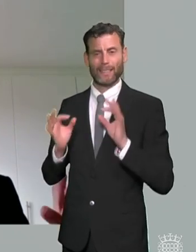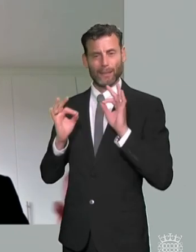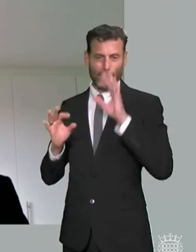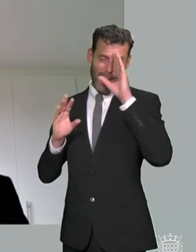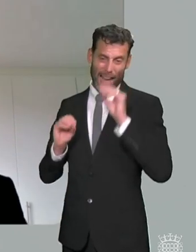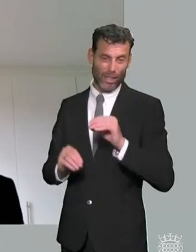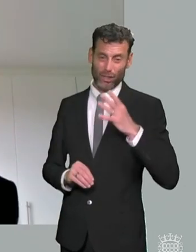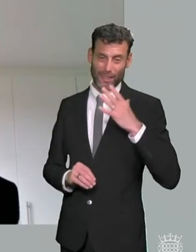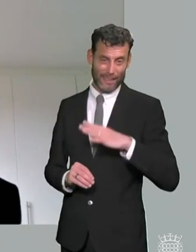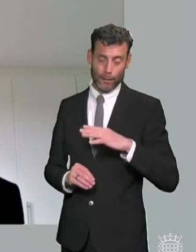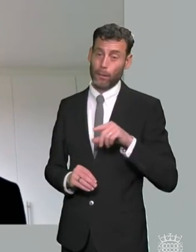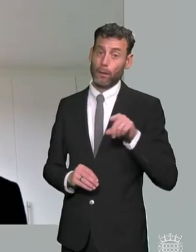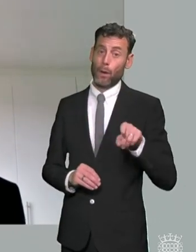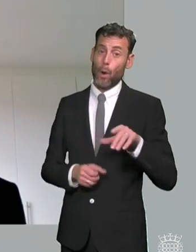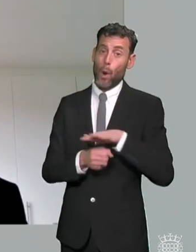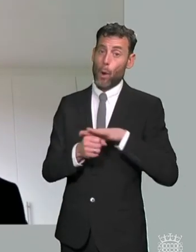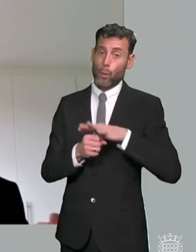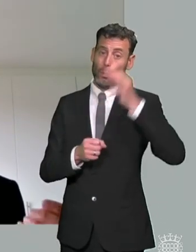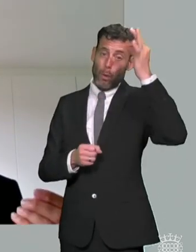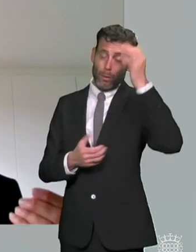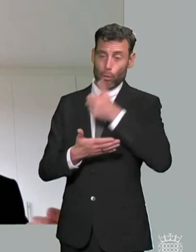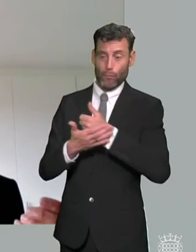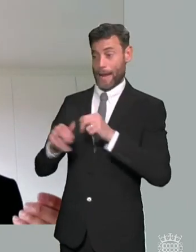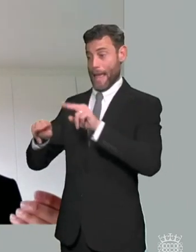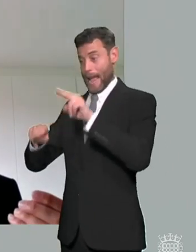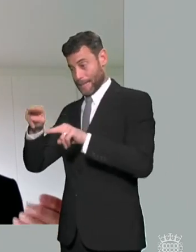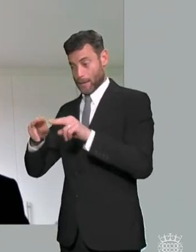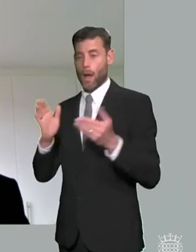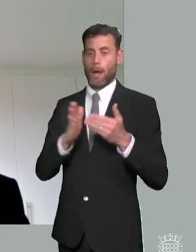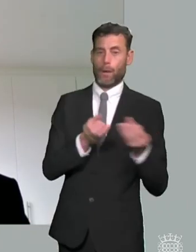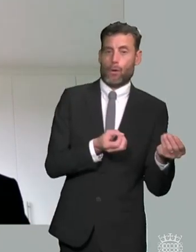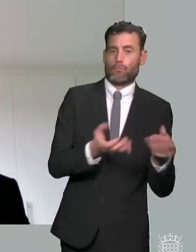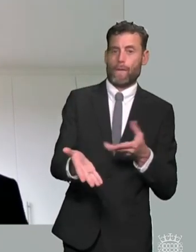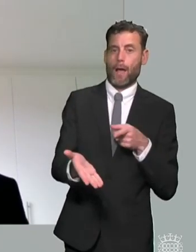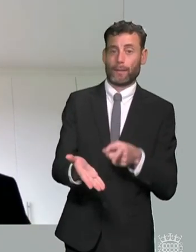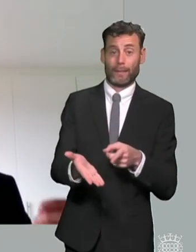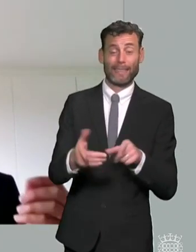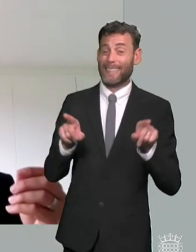have to do across a number of services we see the same issue in adult social care um